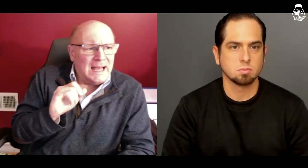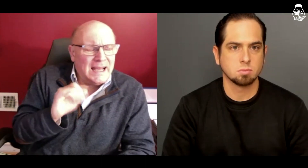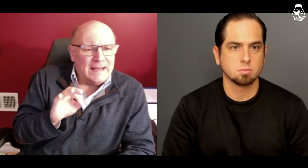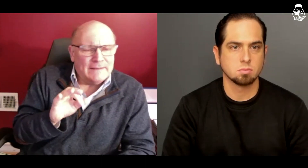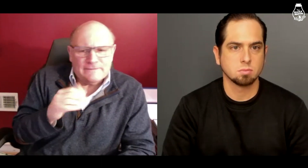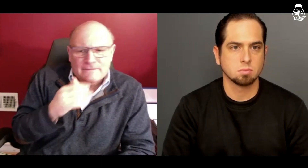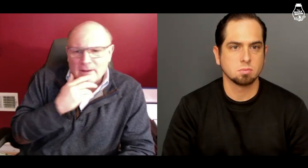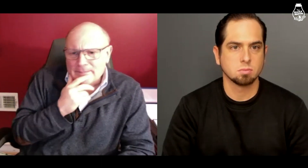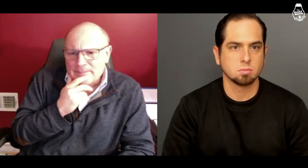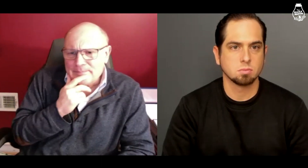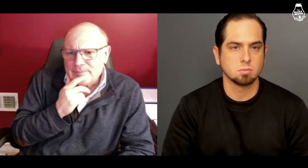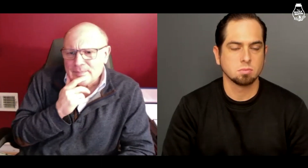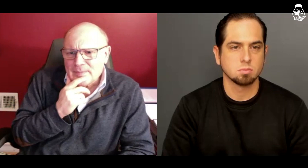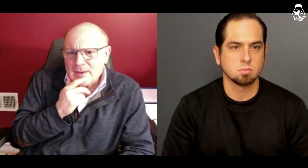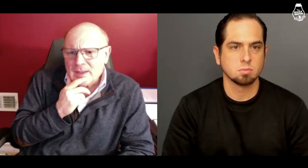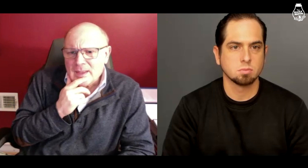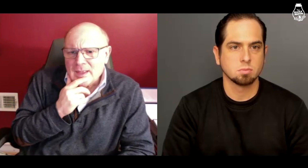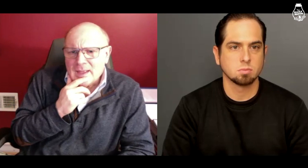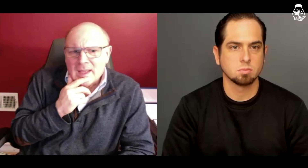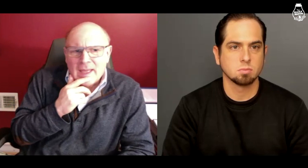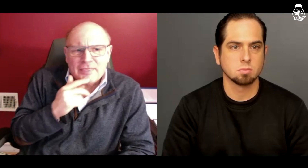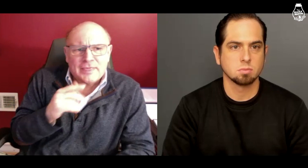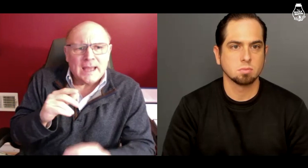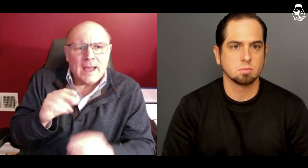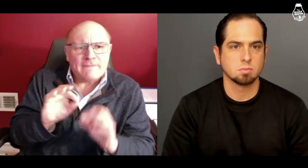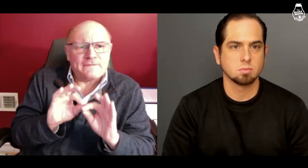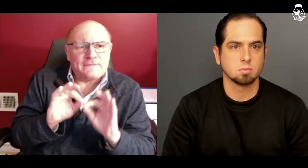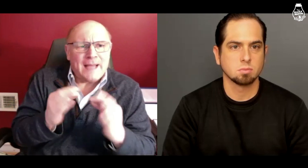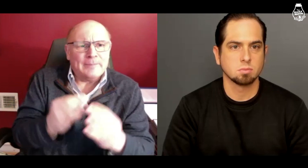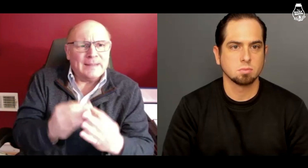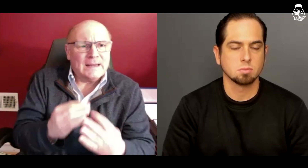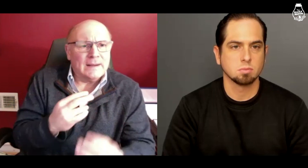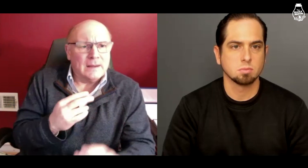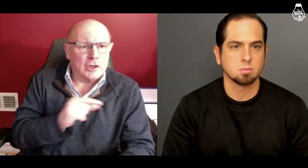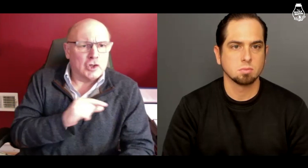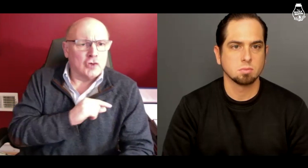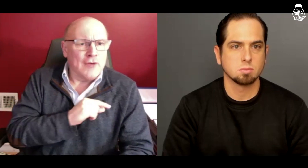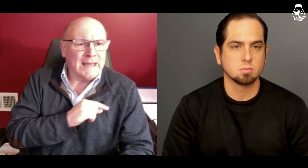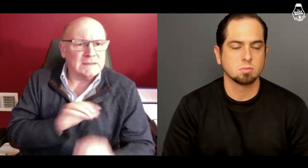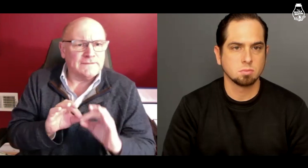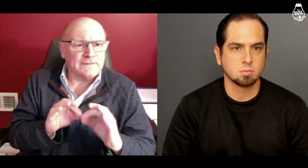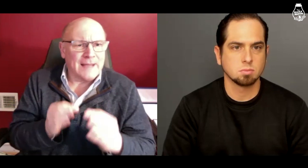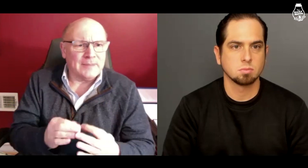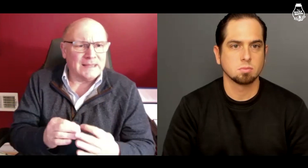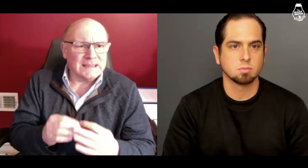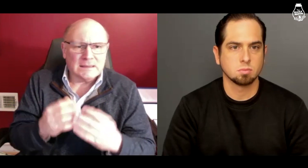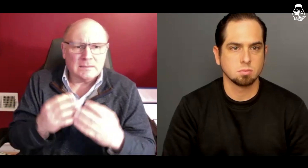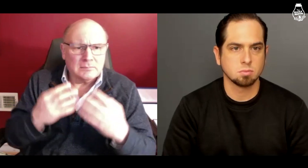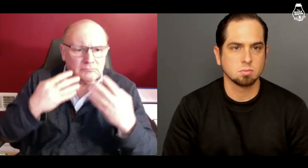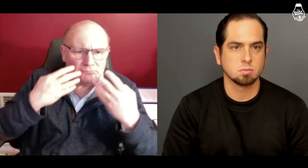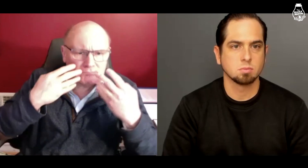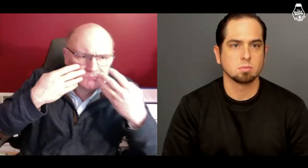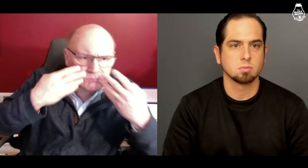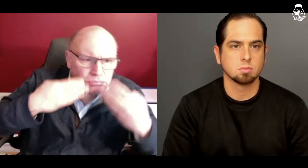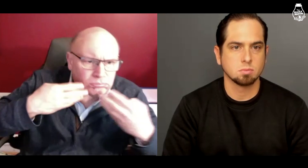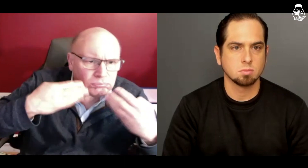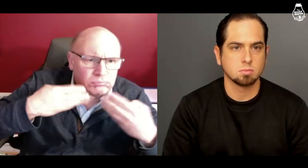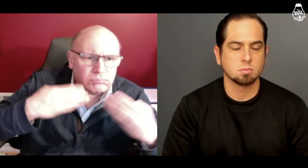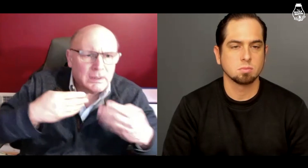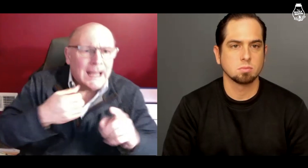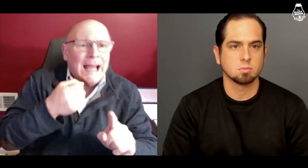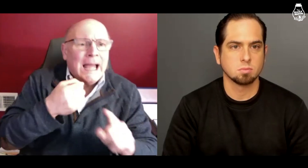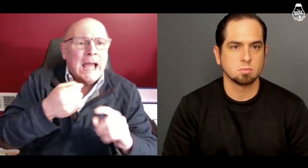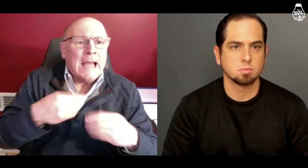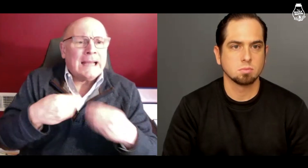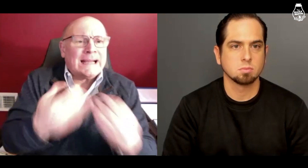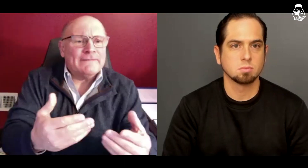if the family of Grant is very emotional and